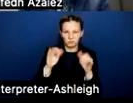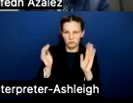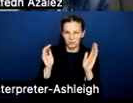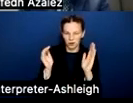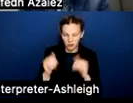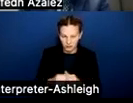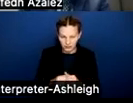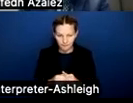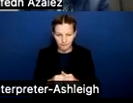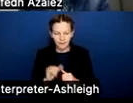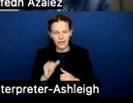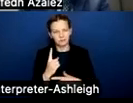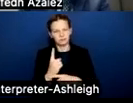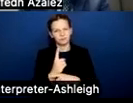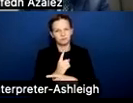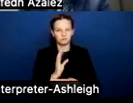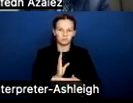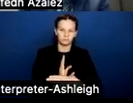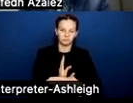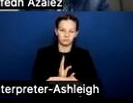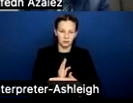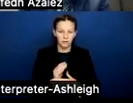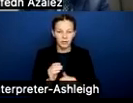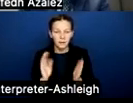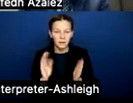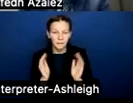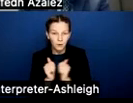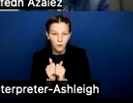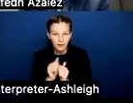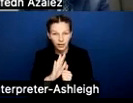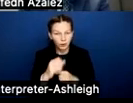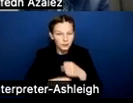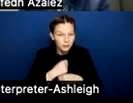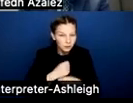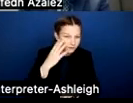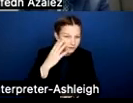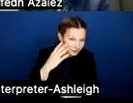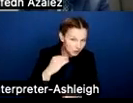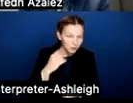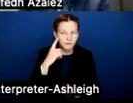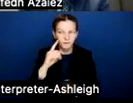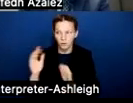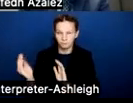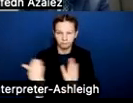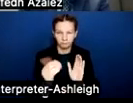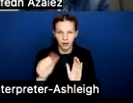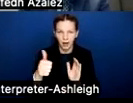of experience for teachers on that pay scale across local districts. So we compare ourselves to districts in the central Texas area